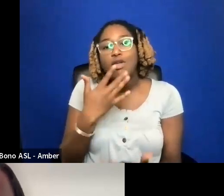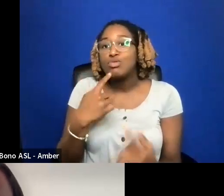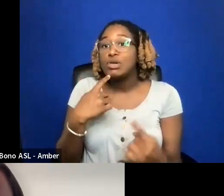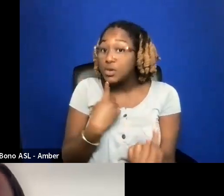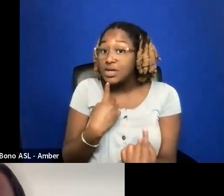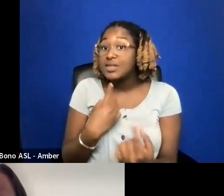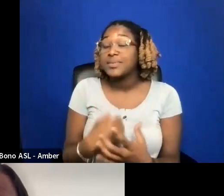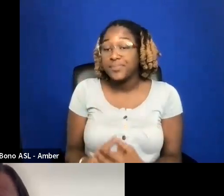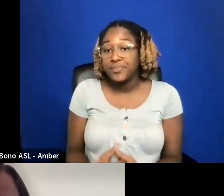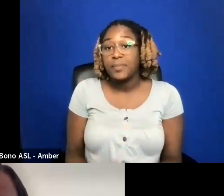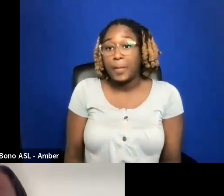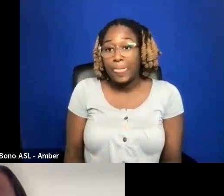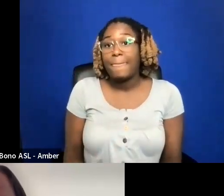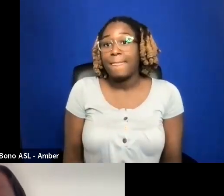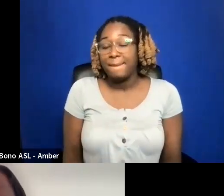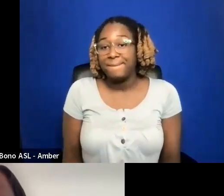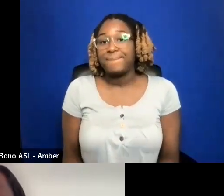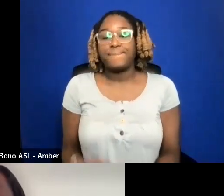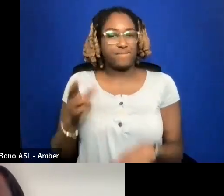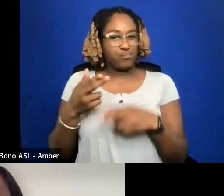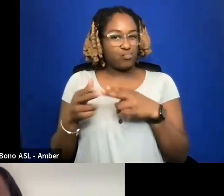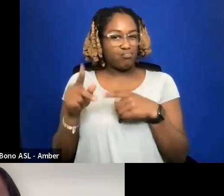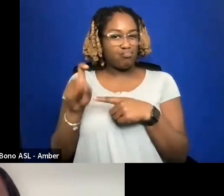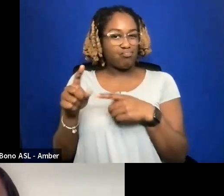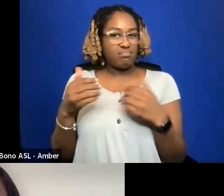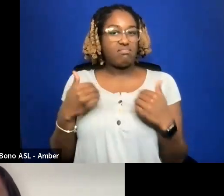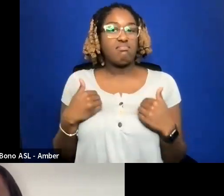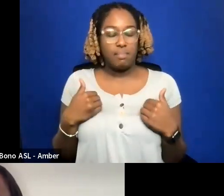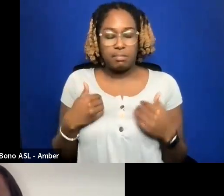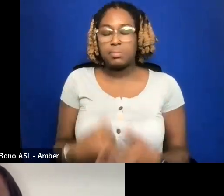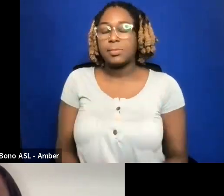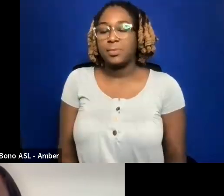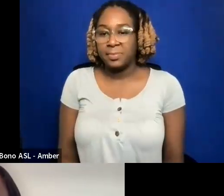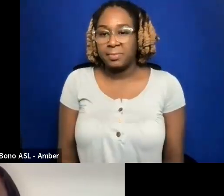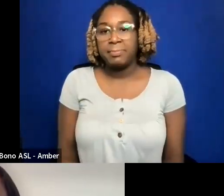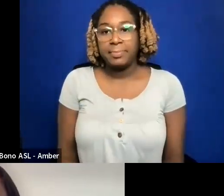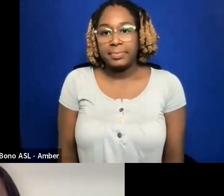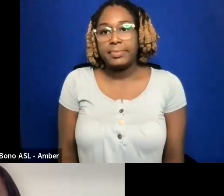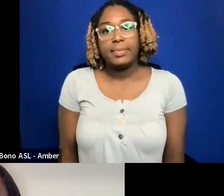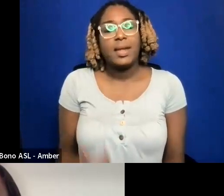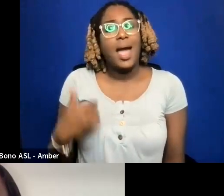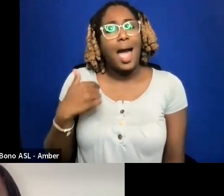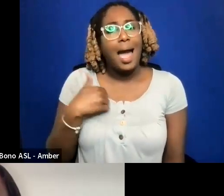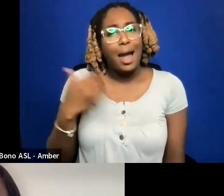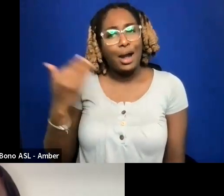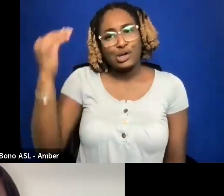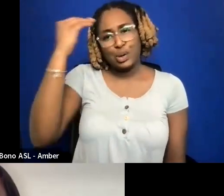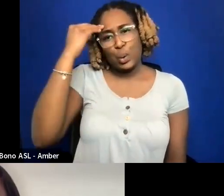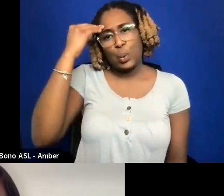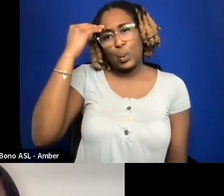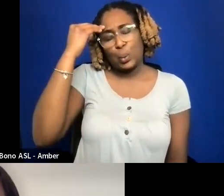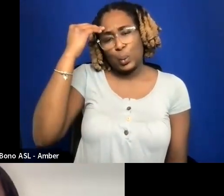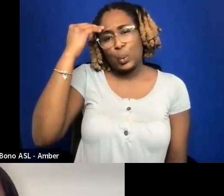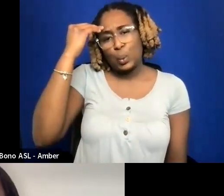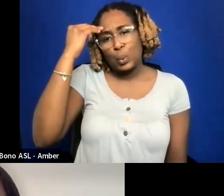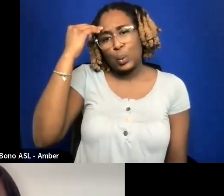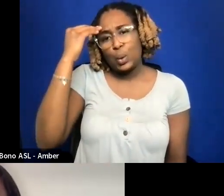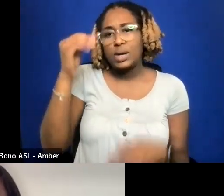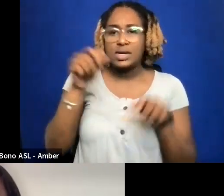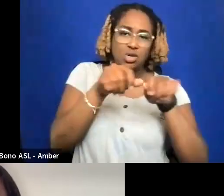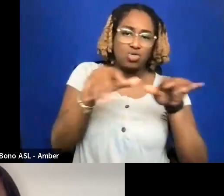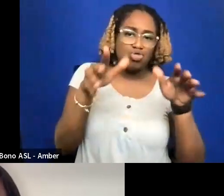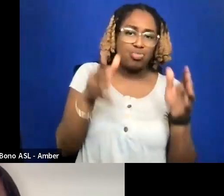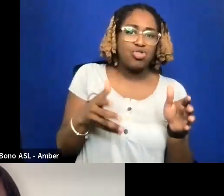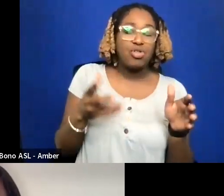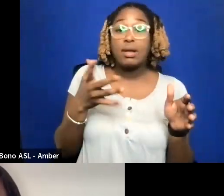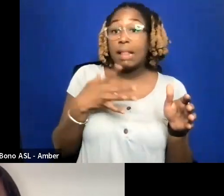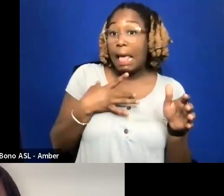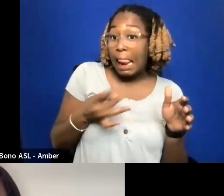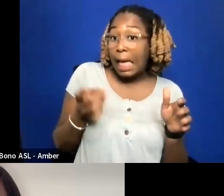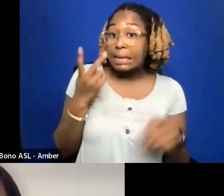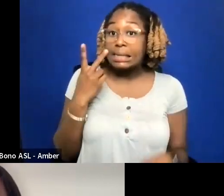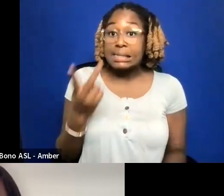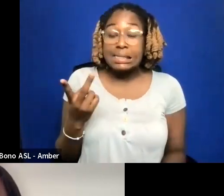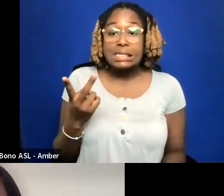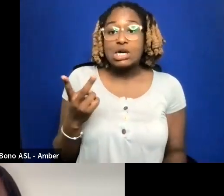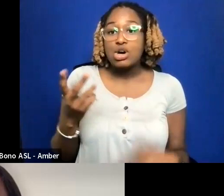QUICK QUESTION I HAVE FOR YOU WAS I KNOW THAT DISTRIBUTORS LIKE TO SEE LIKE YOU GOT PRESS OF COURSE.